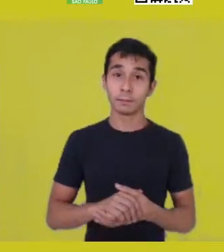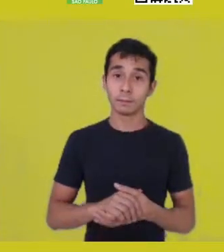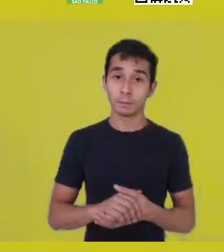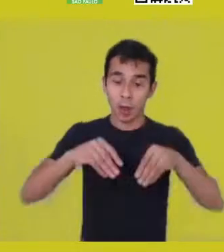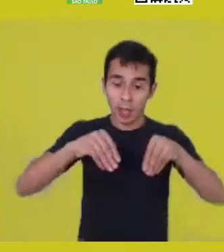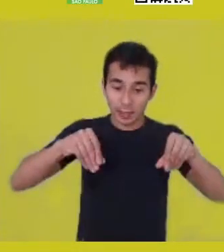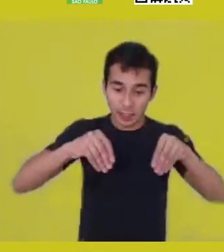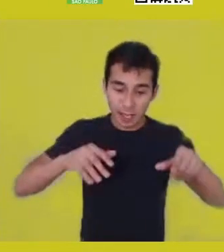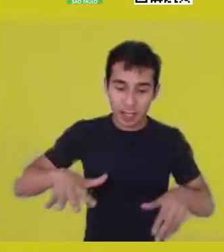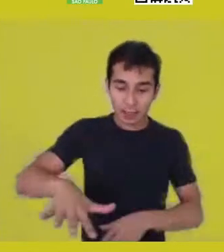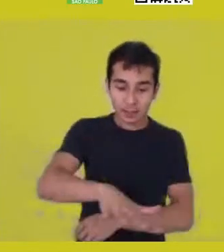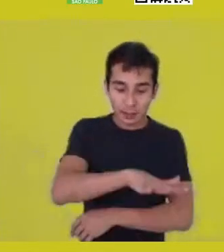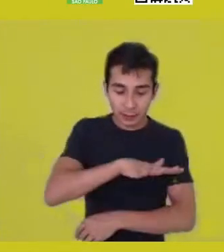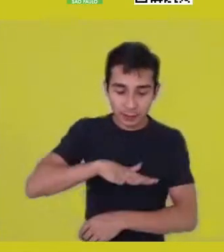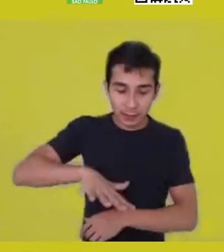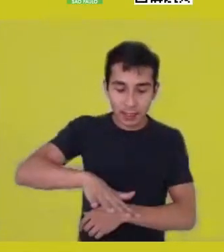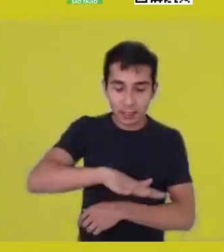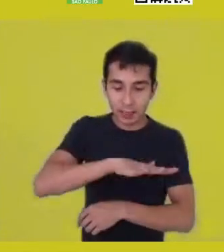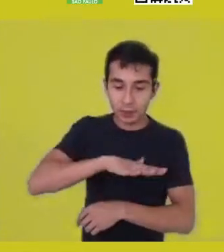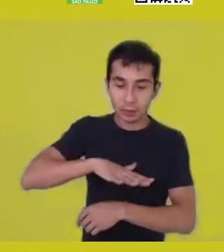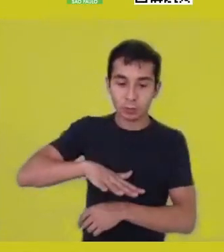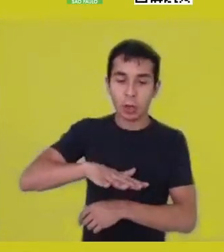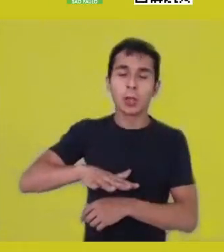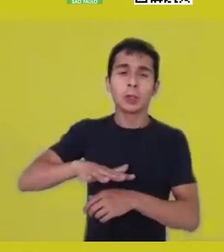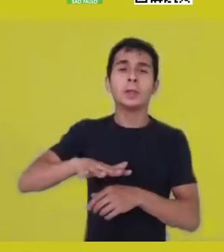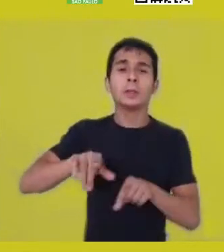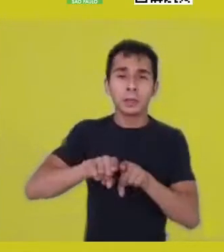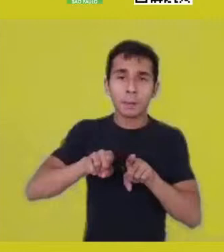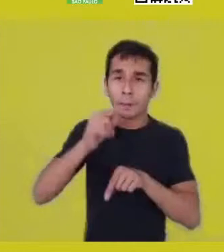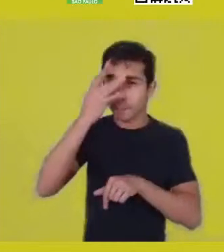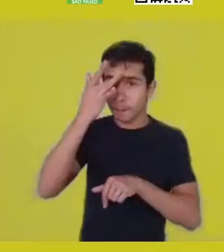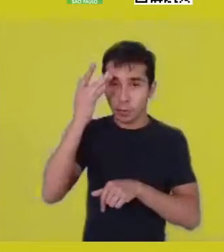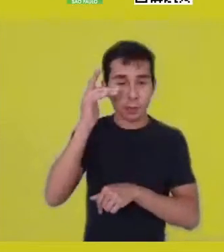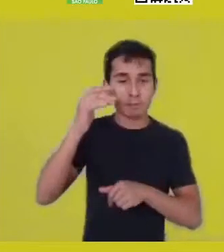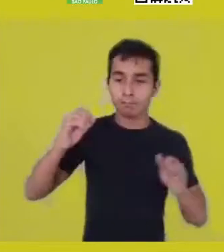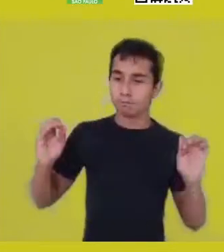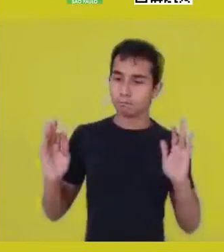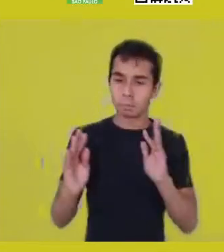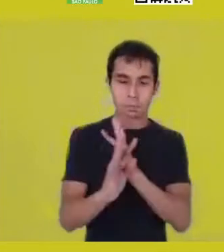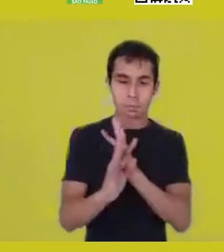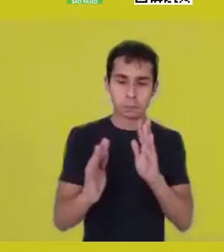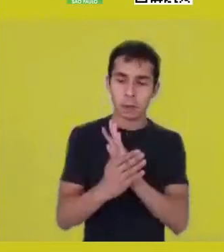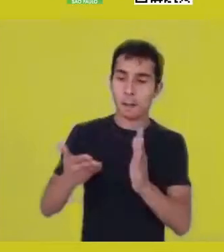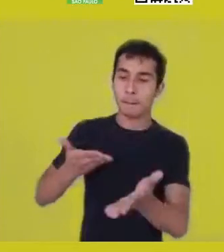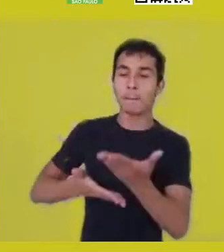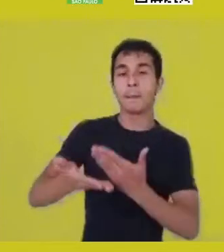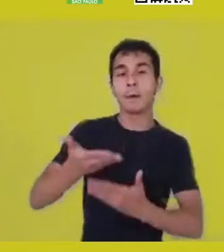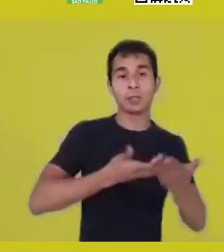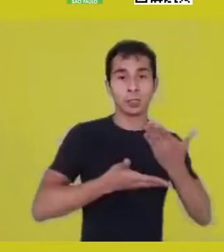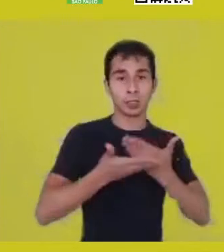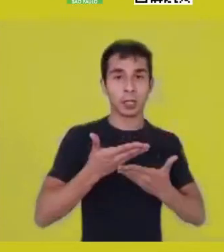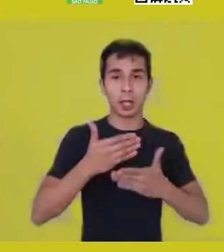of location within this sharing notion. With the advent of colonization,